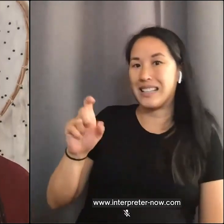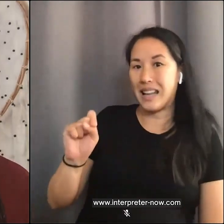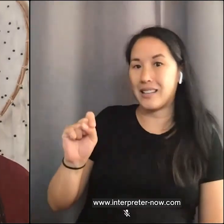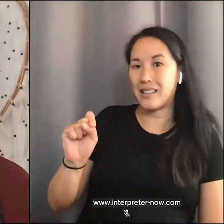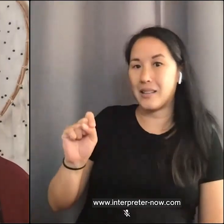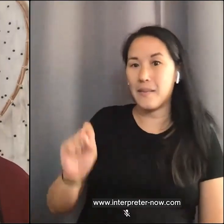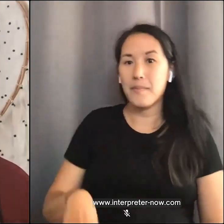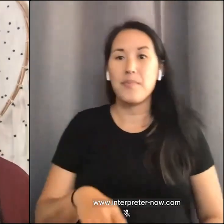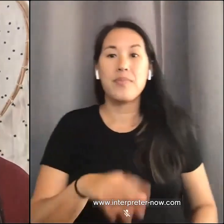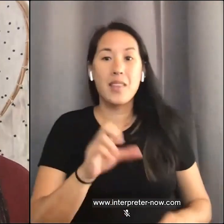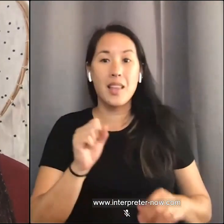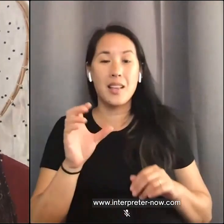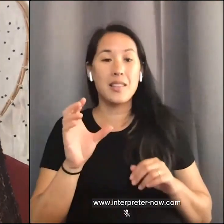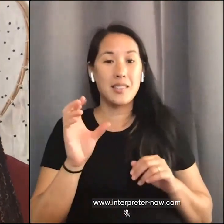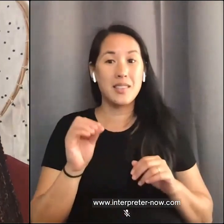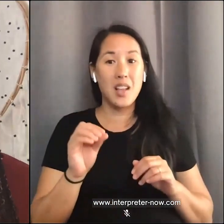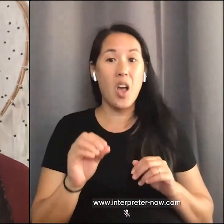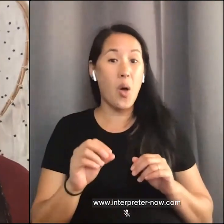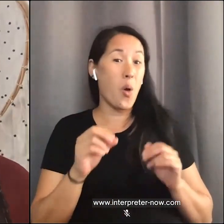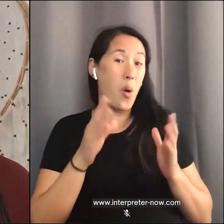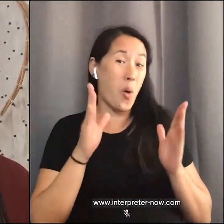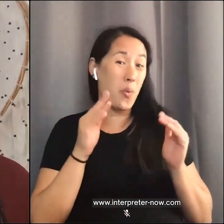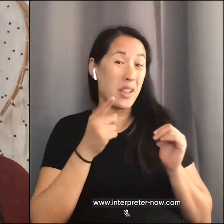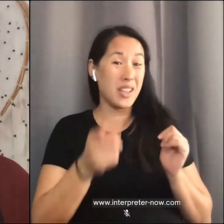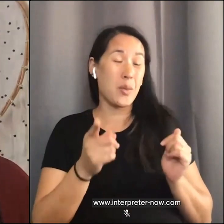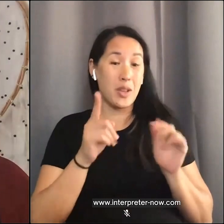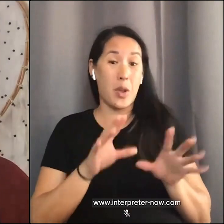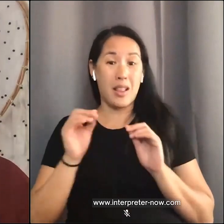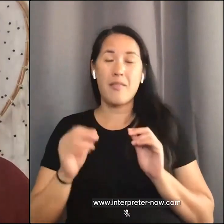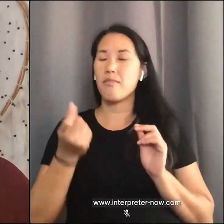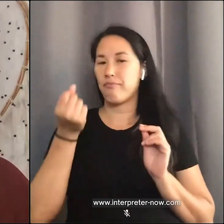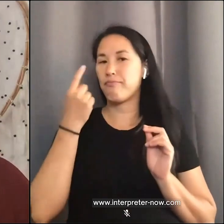you walk away with that. I've heard so many microaggressions throughout my life, that